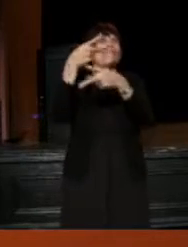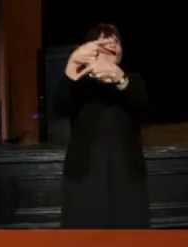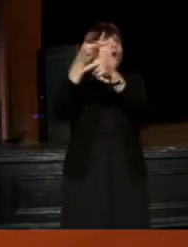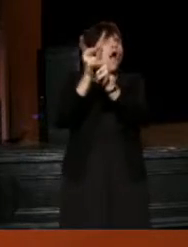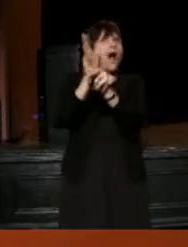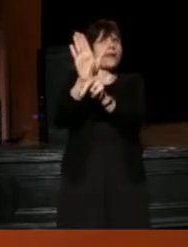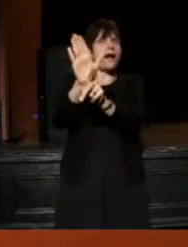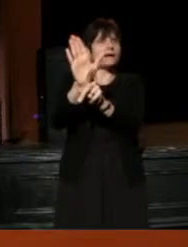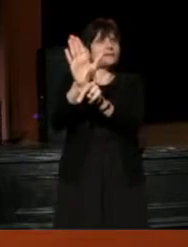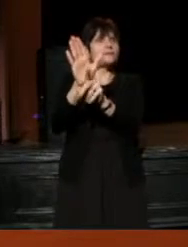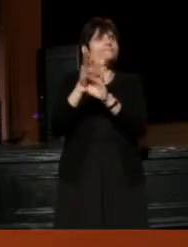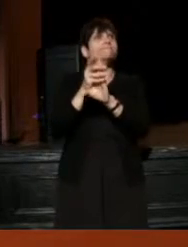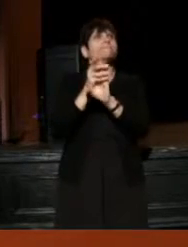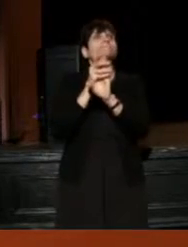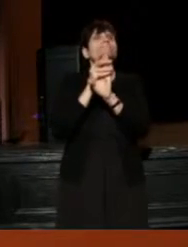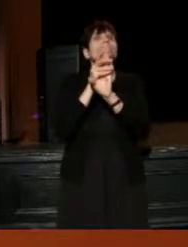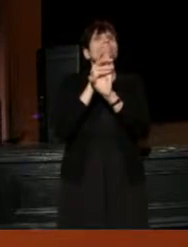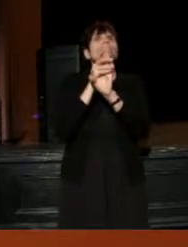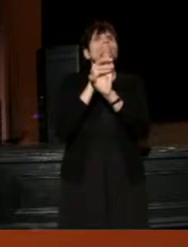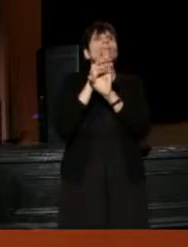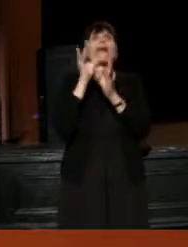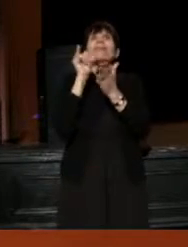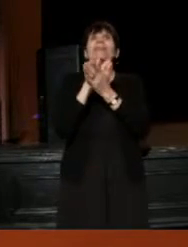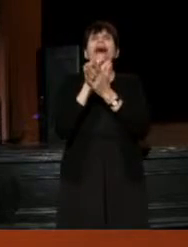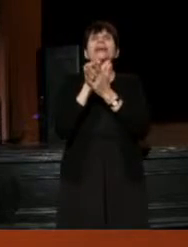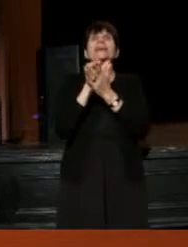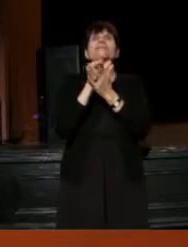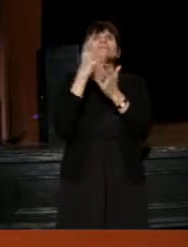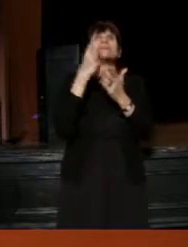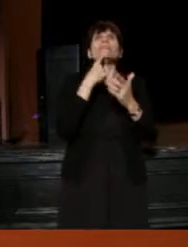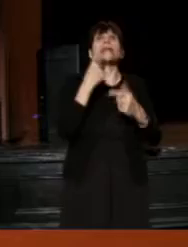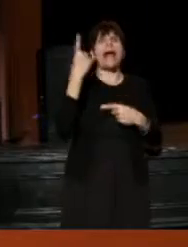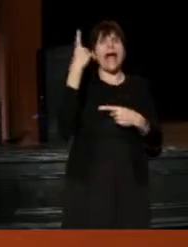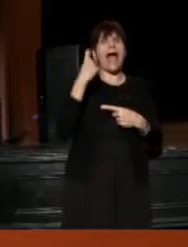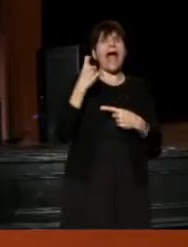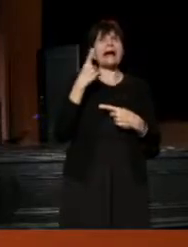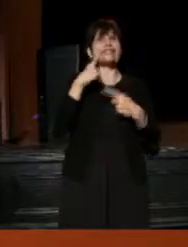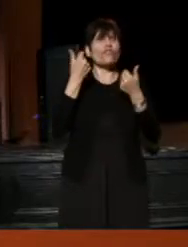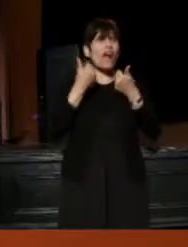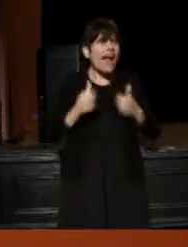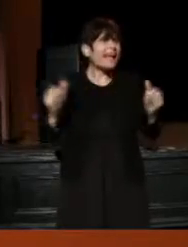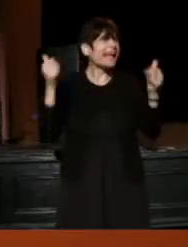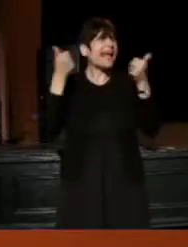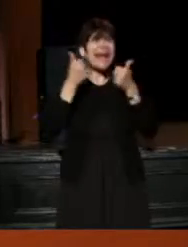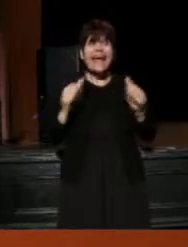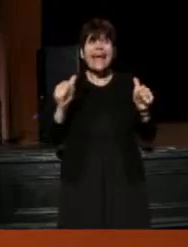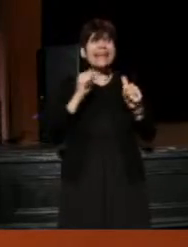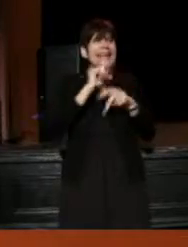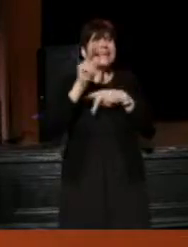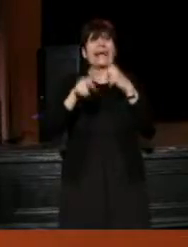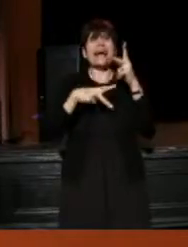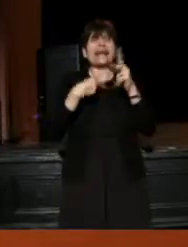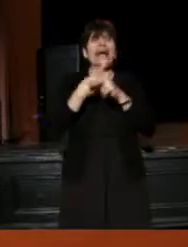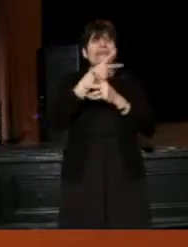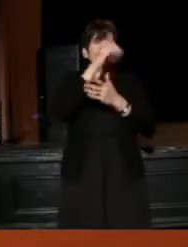and that if somebody was to ask for anything, for any kind of design element,